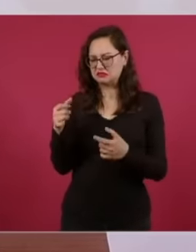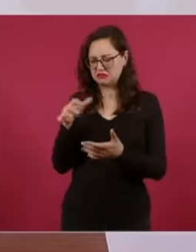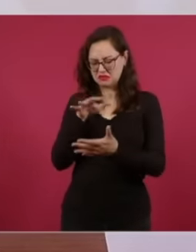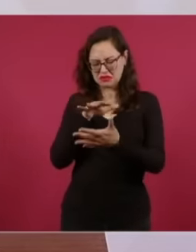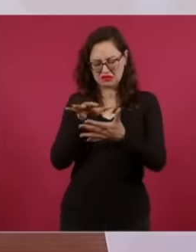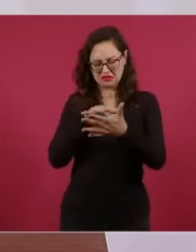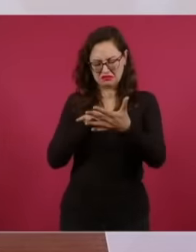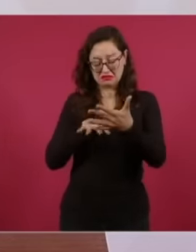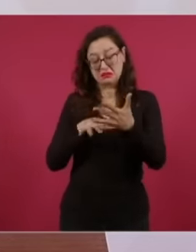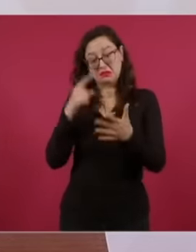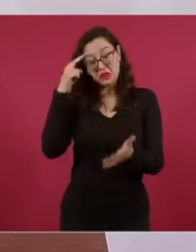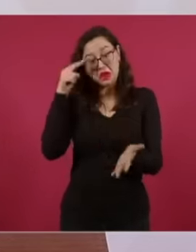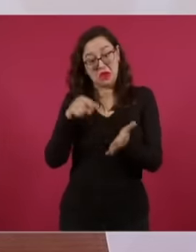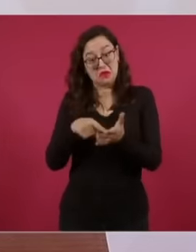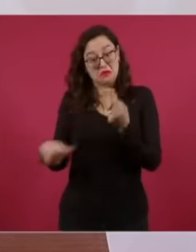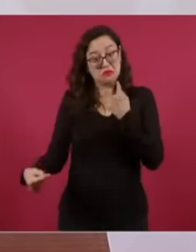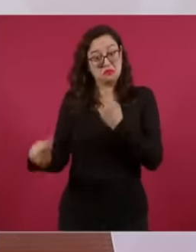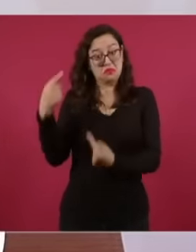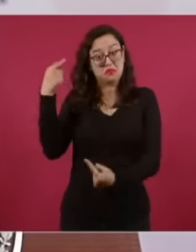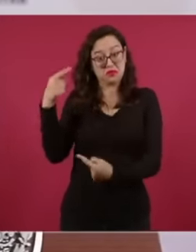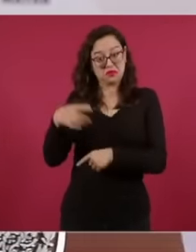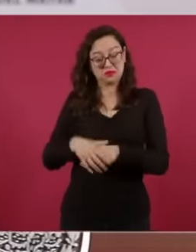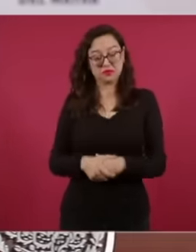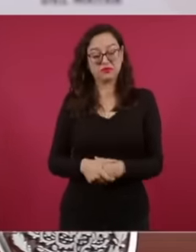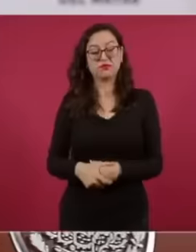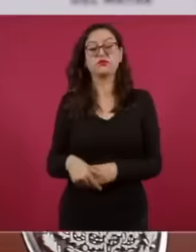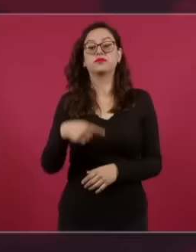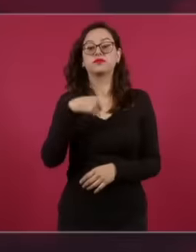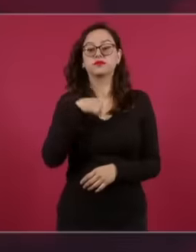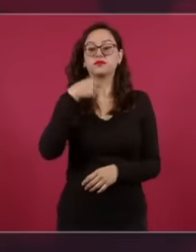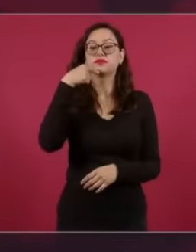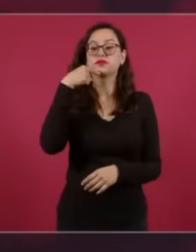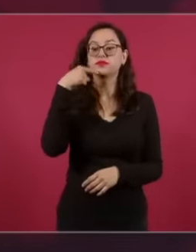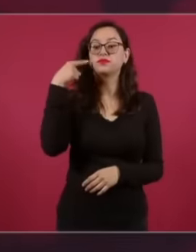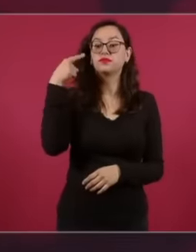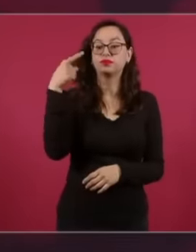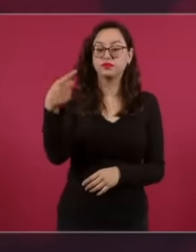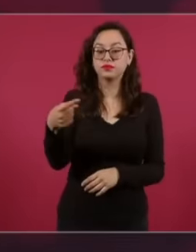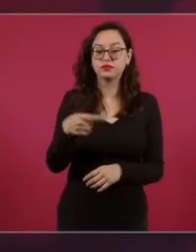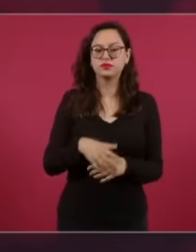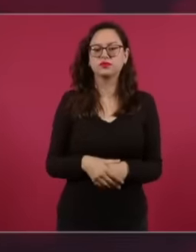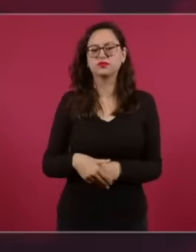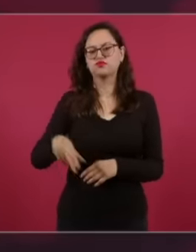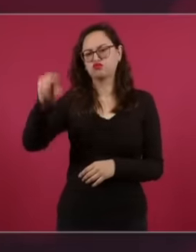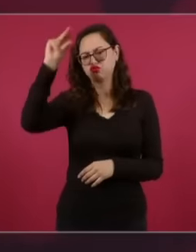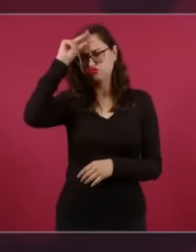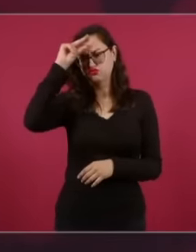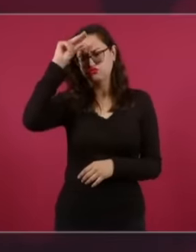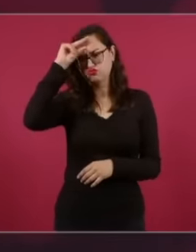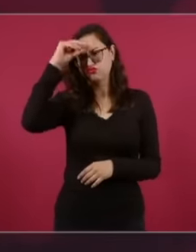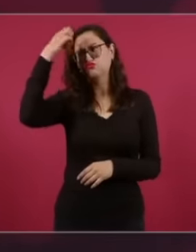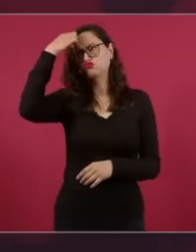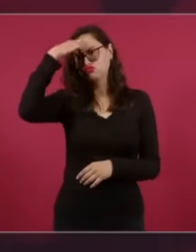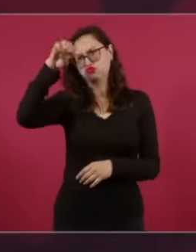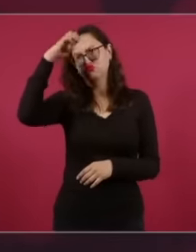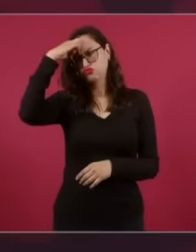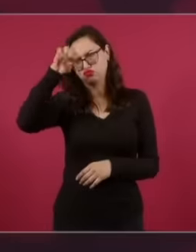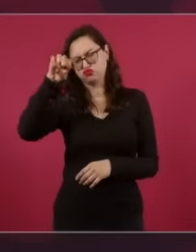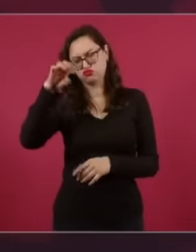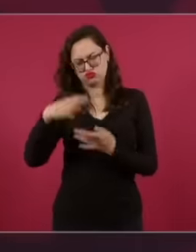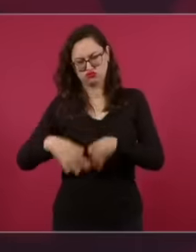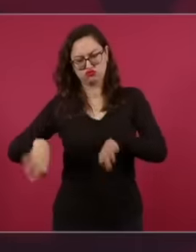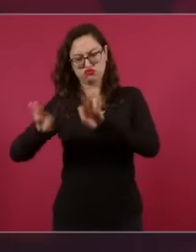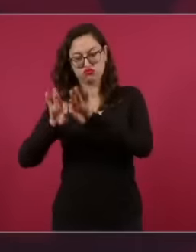More than knowledge, experience was needed, and righteousness is good,